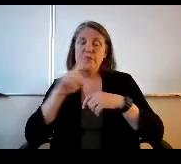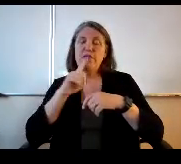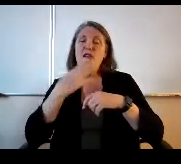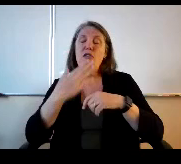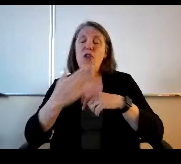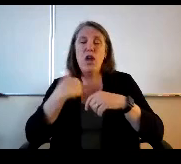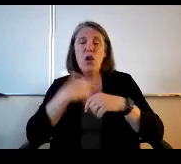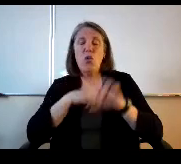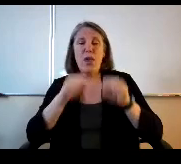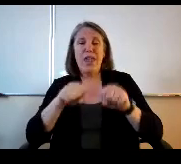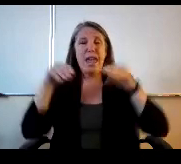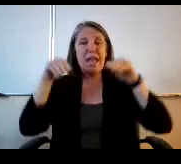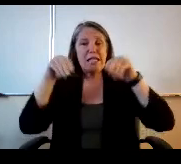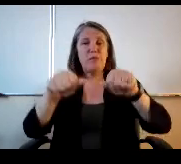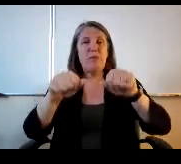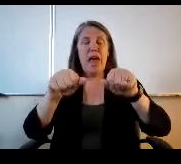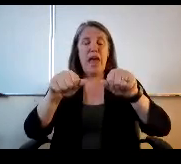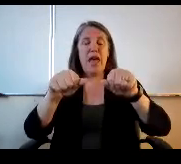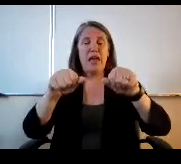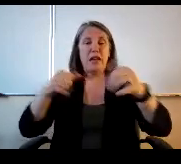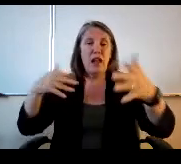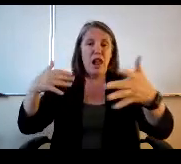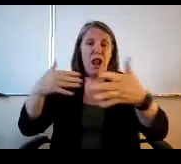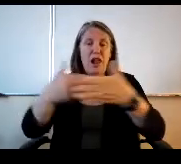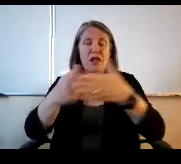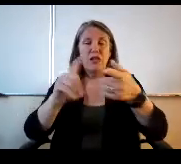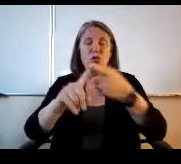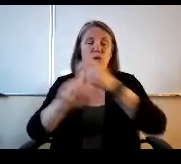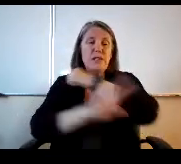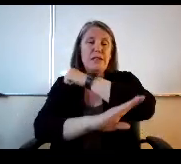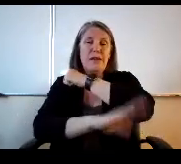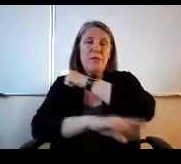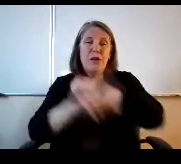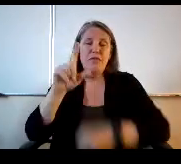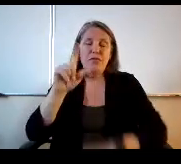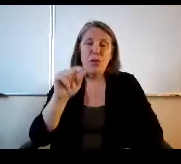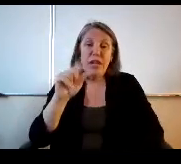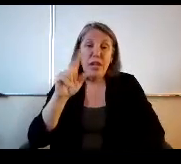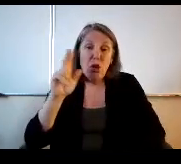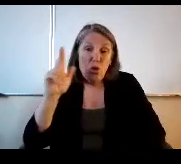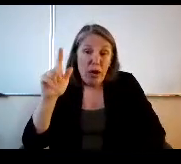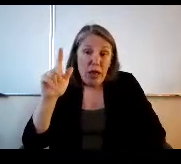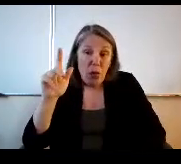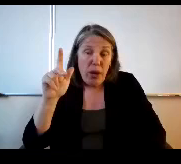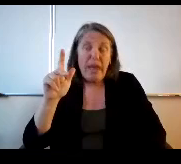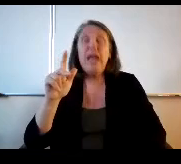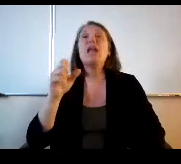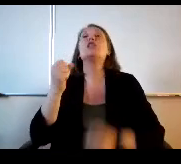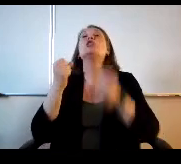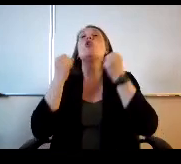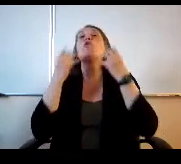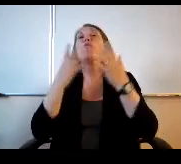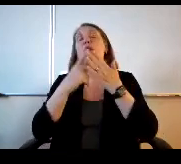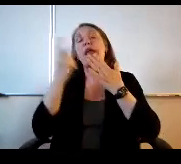we can expand them all the way through September of 2023. So many of the programs the